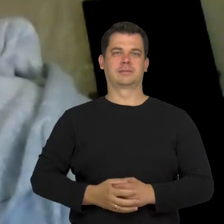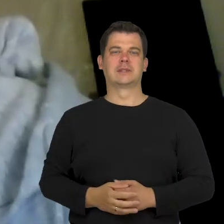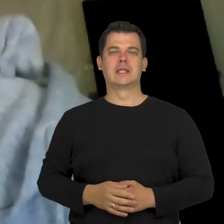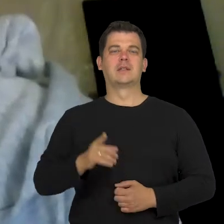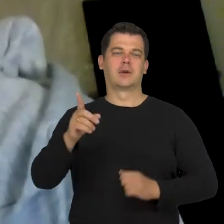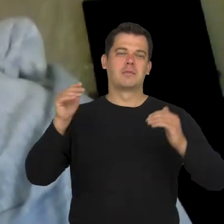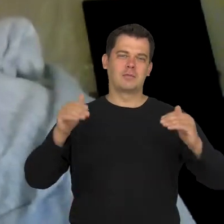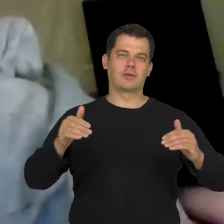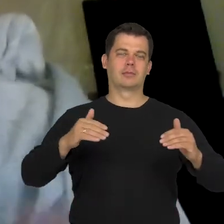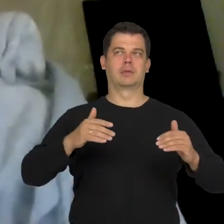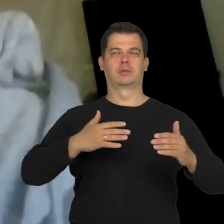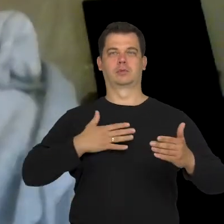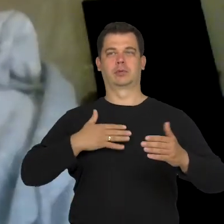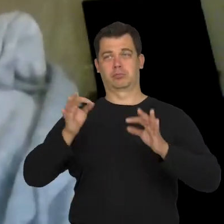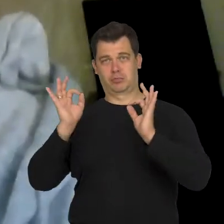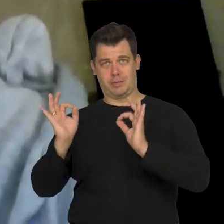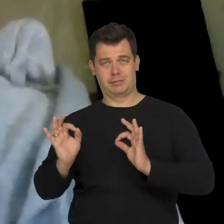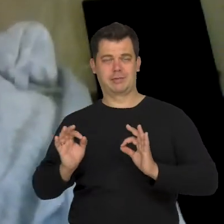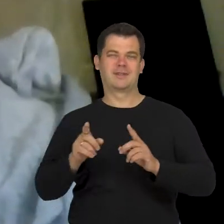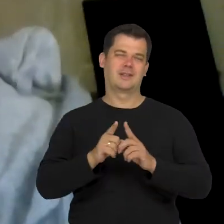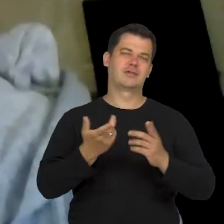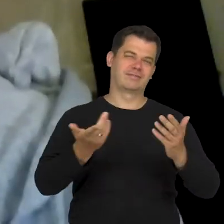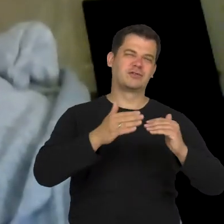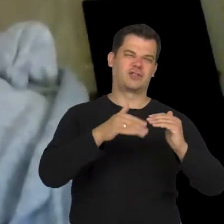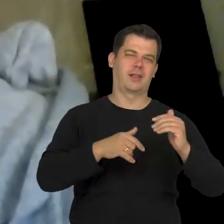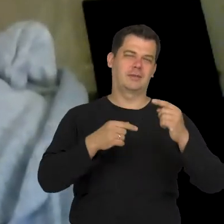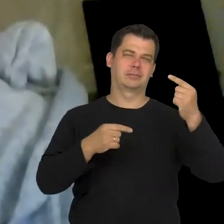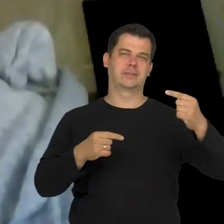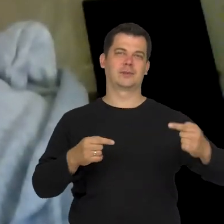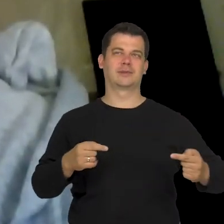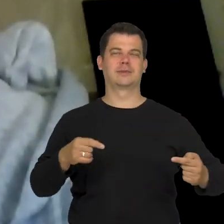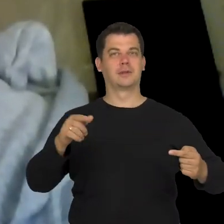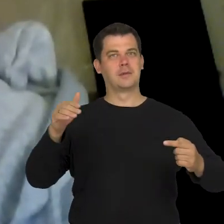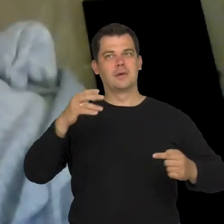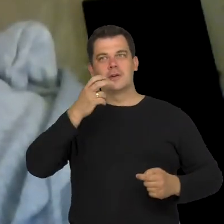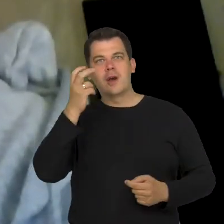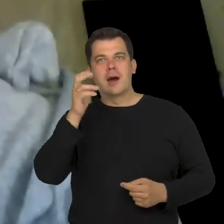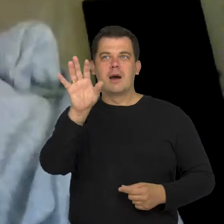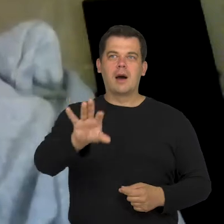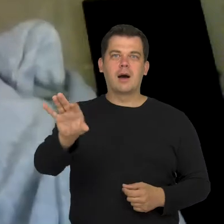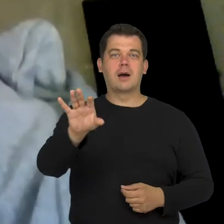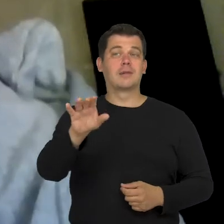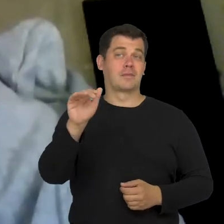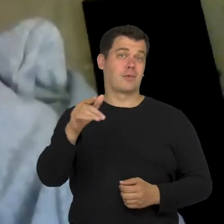since it can have that negative meaning. That curiosity can be seen as aggression.